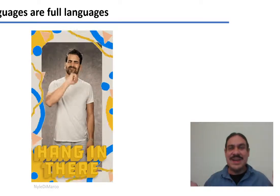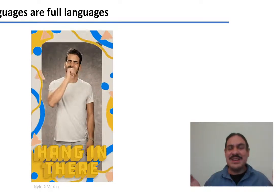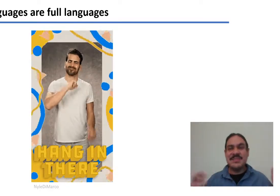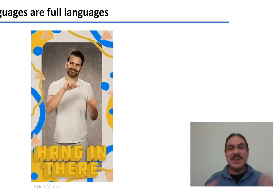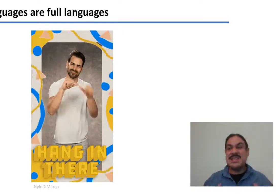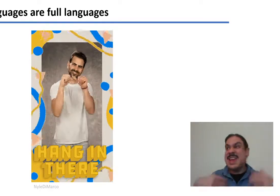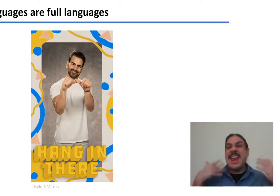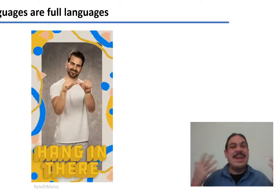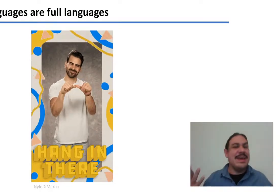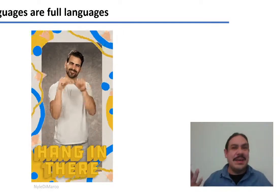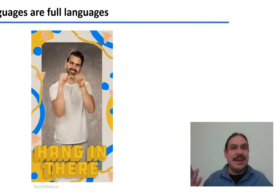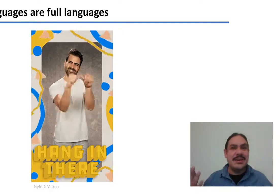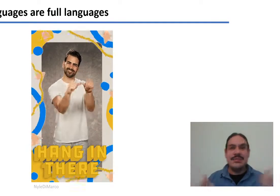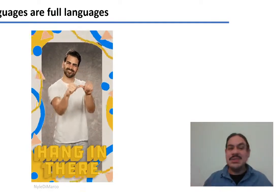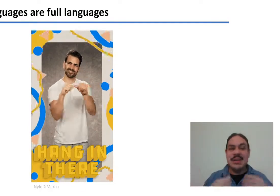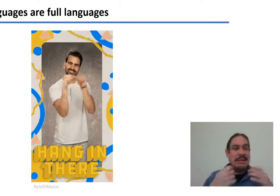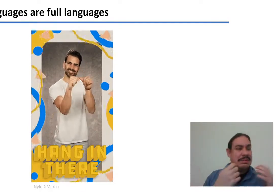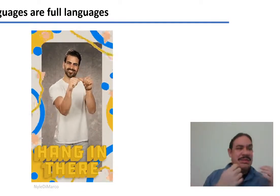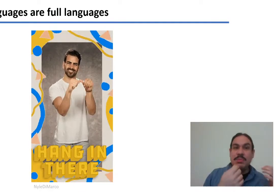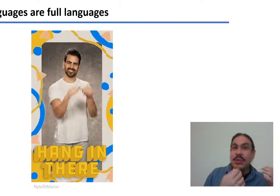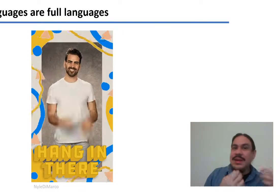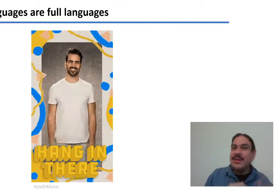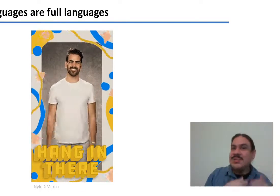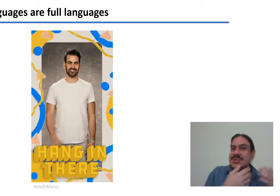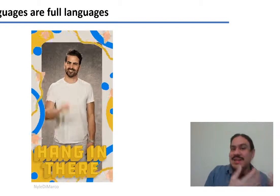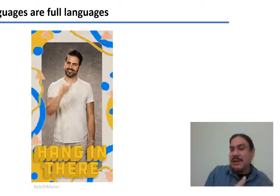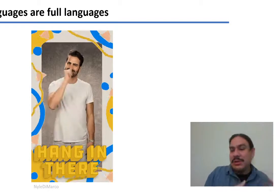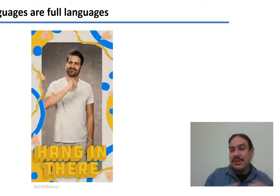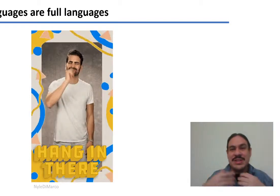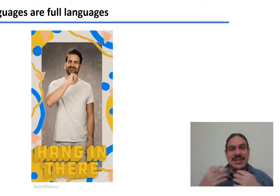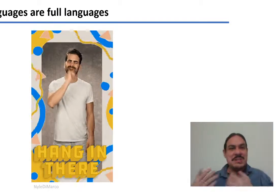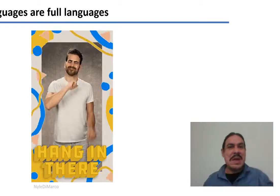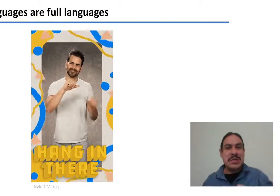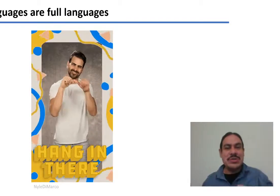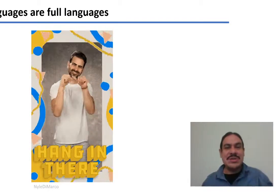can express any idea just like spoken languages, like English, like Spanish. You